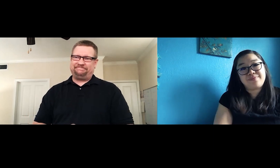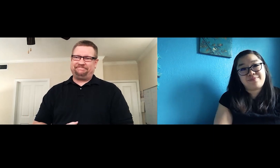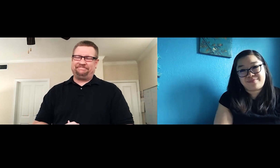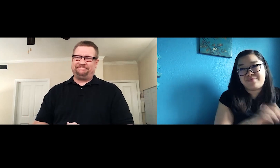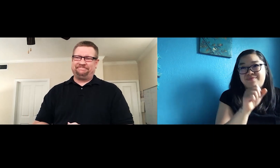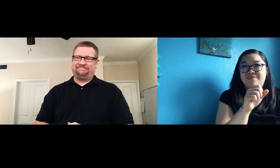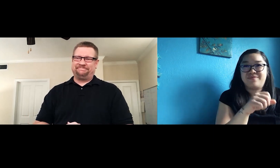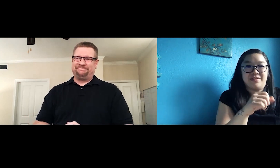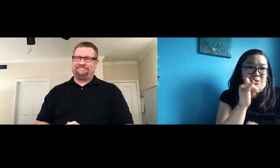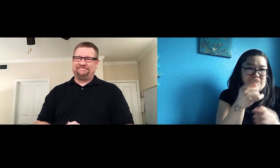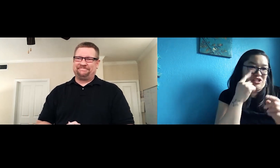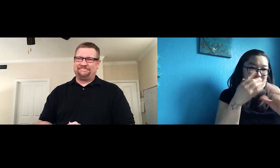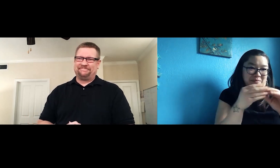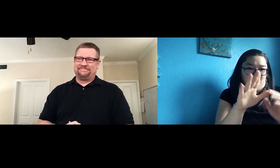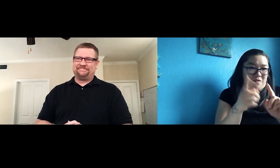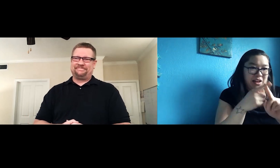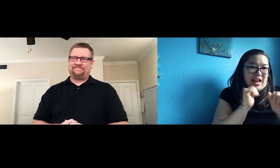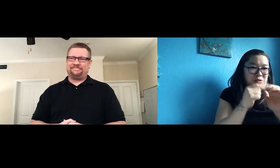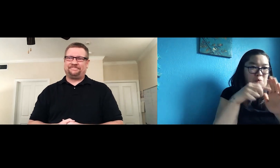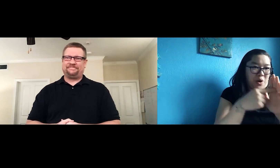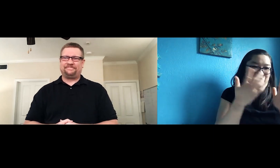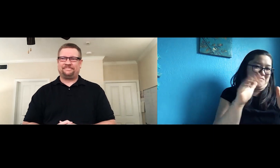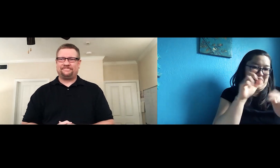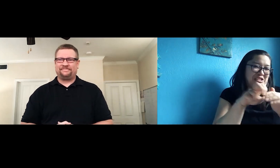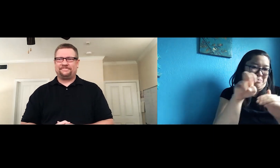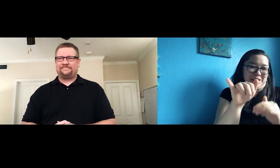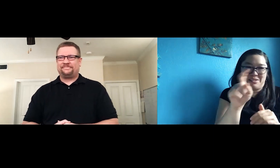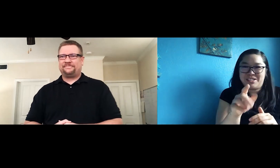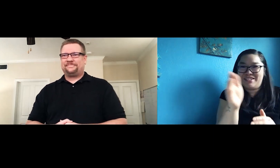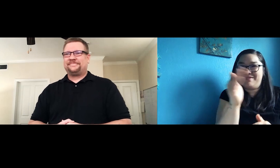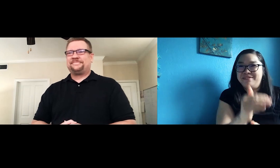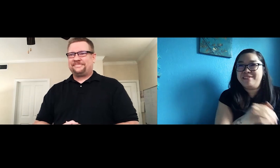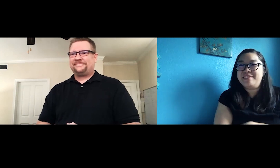Yeah, and you just talked about your first acting role, so we’ll jump to the next question.